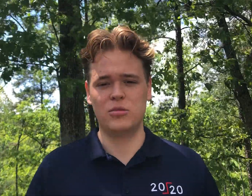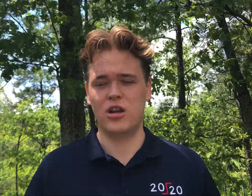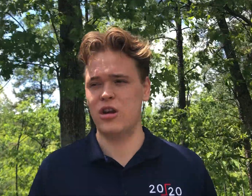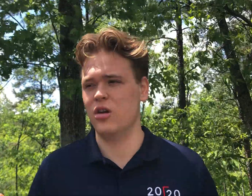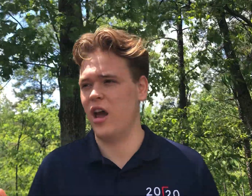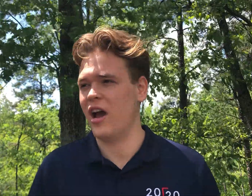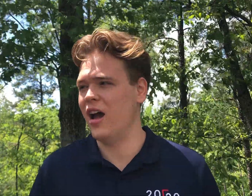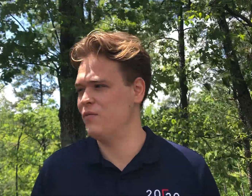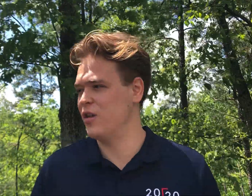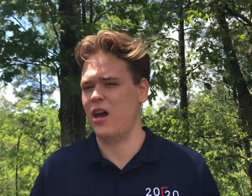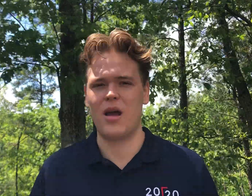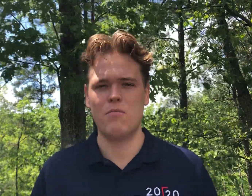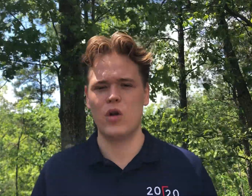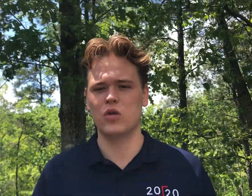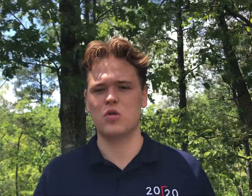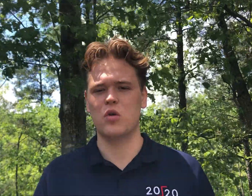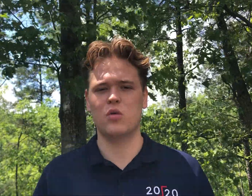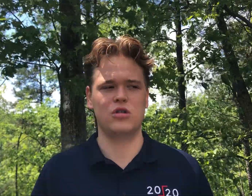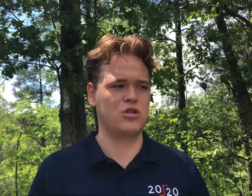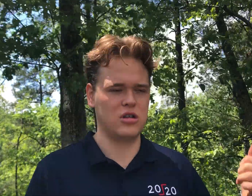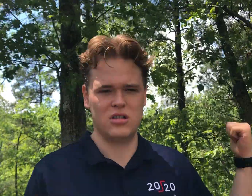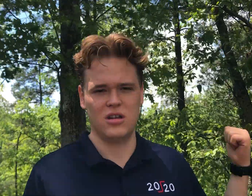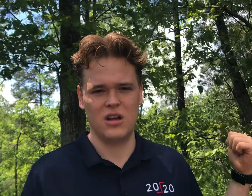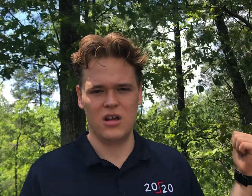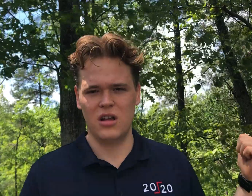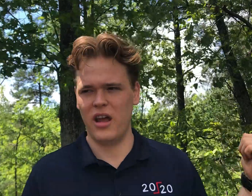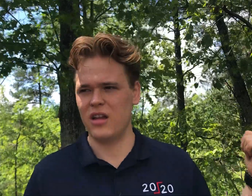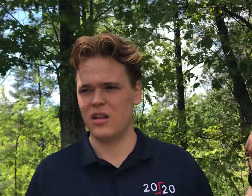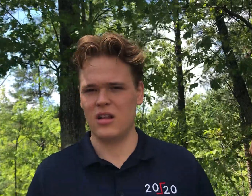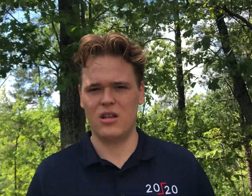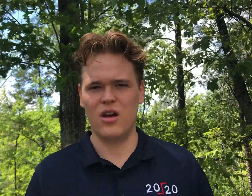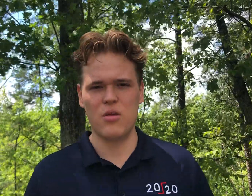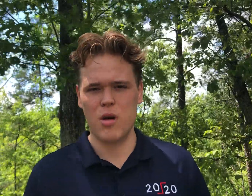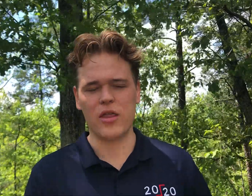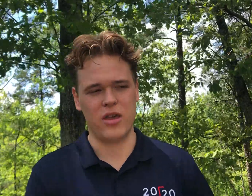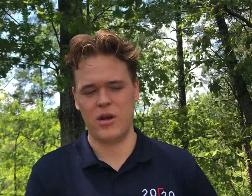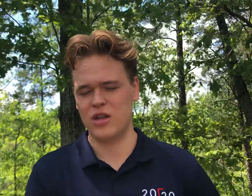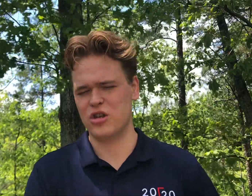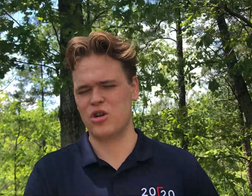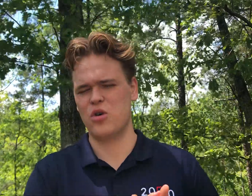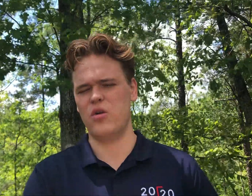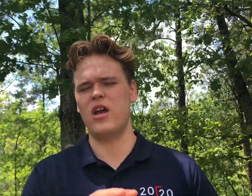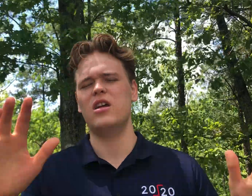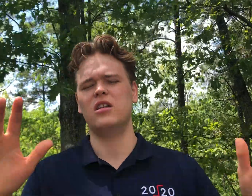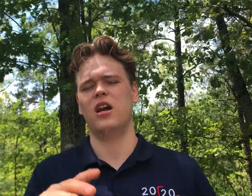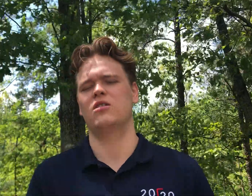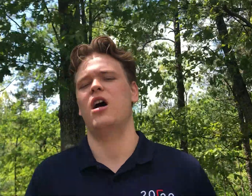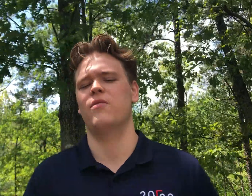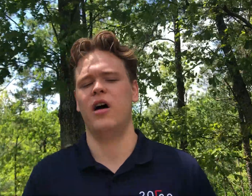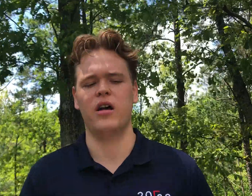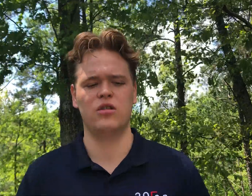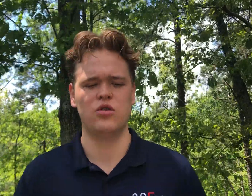I'm sitting here, I feel like middle school was just like the other month. I mean, it's crazy how time flies.